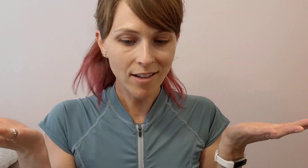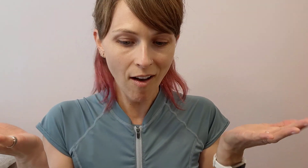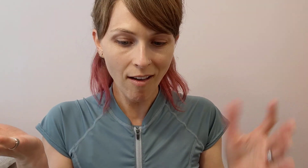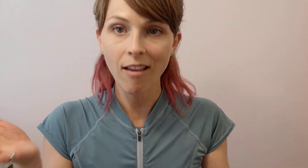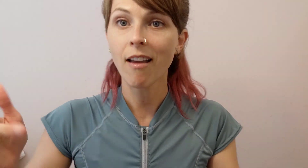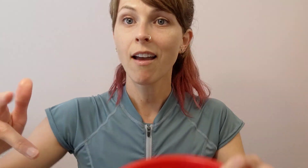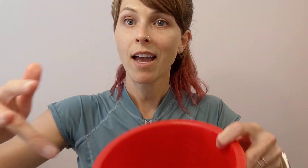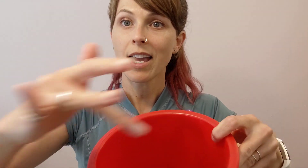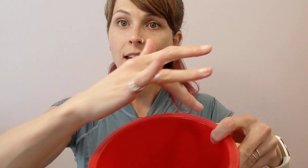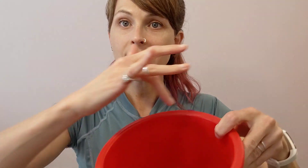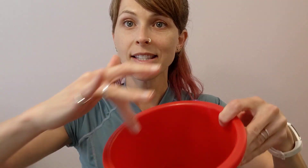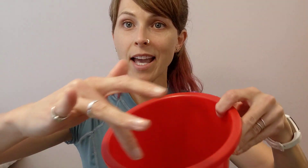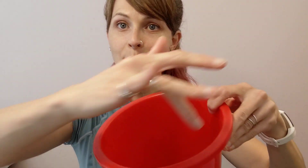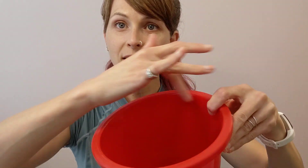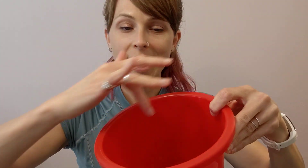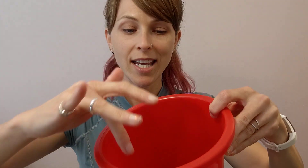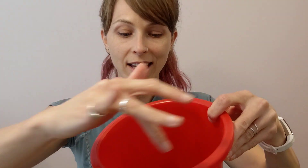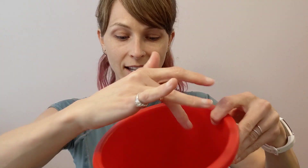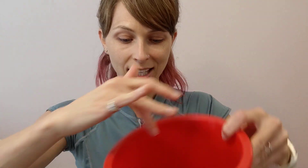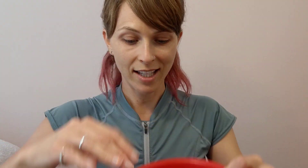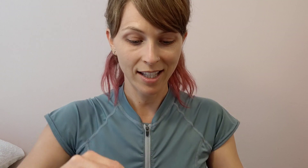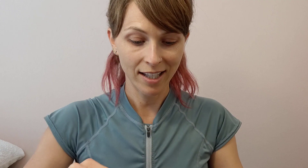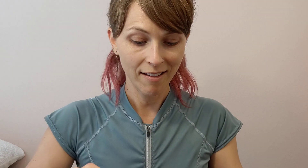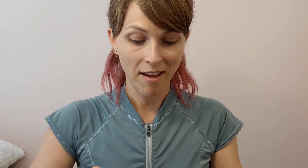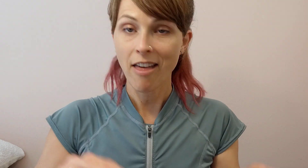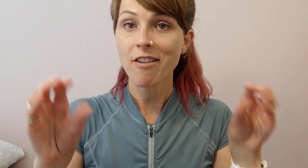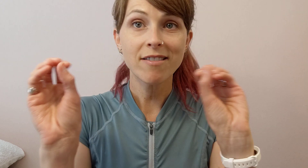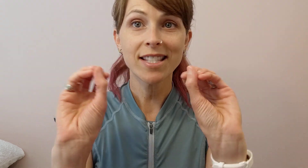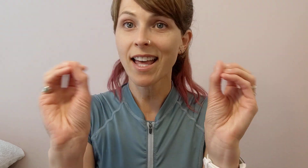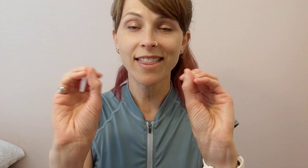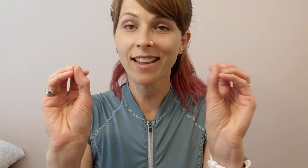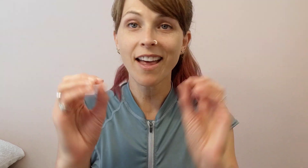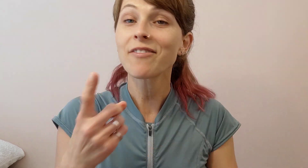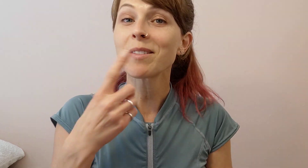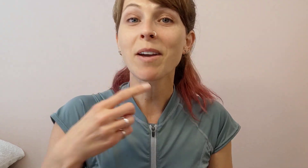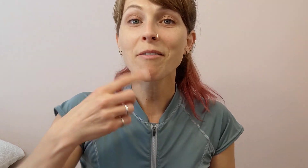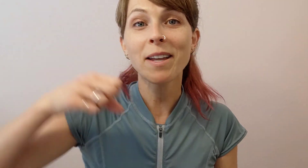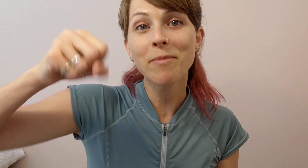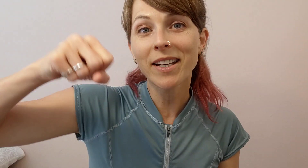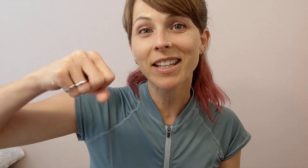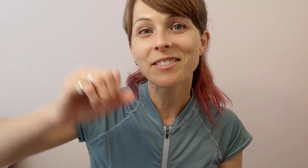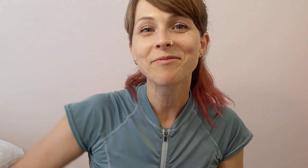That's all! It's empty. There's nothing left in my red bucket.